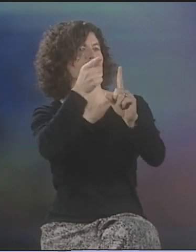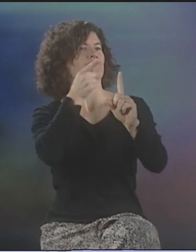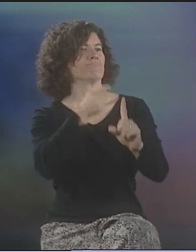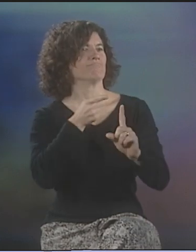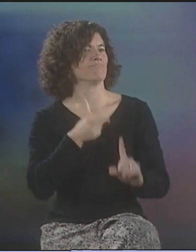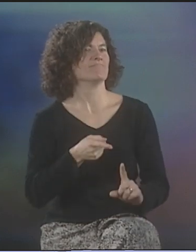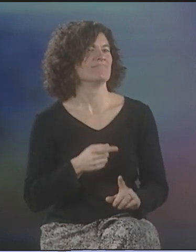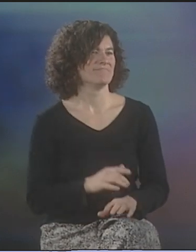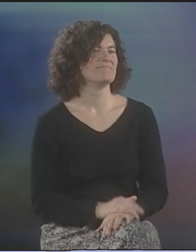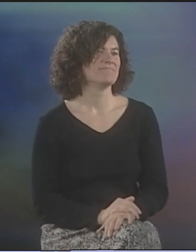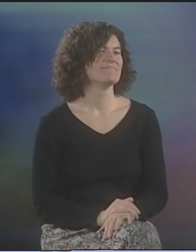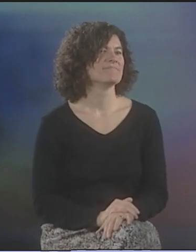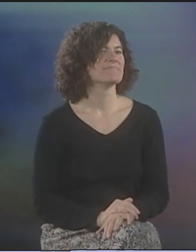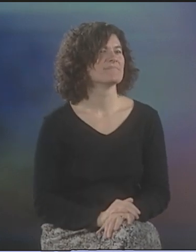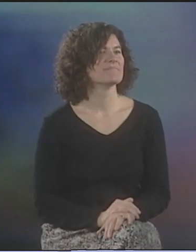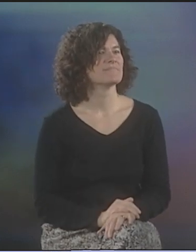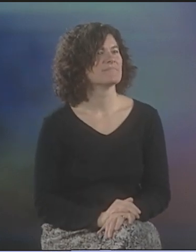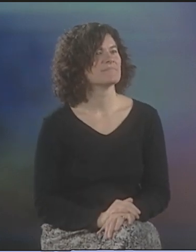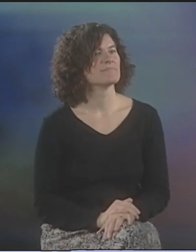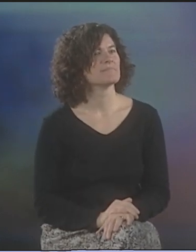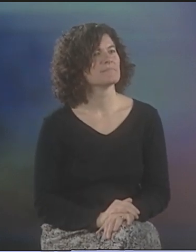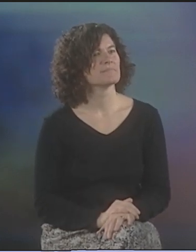OR FUNNY, BUT, TENDED TO BE POLITICAL.